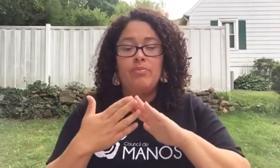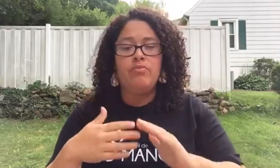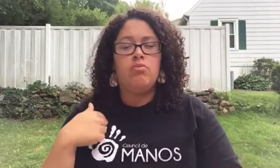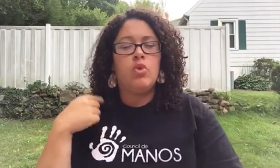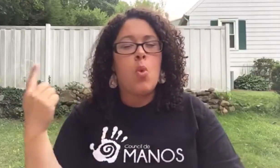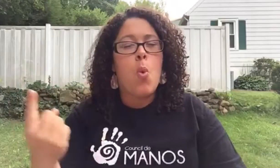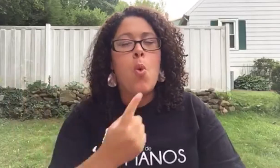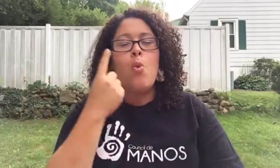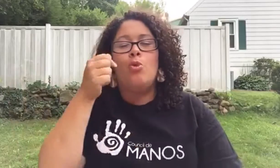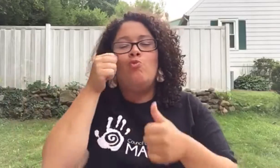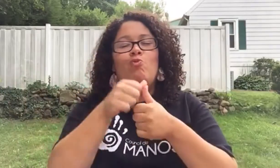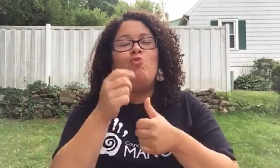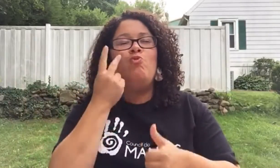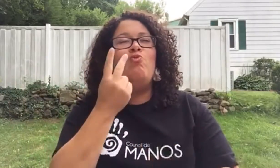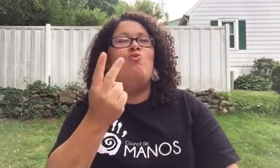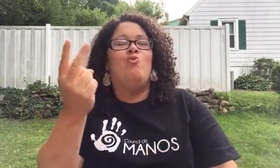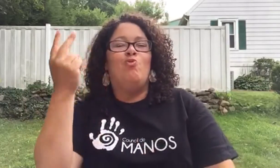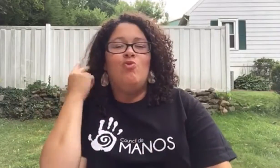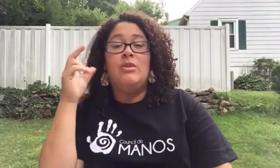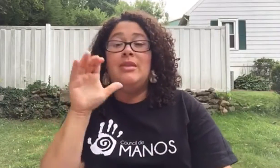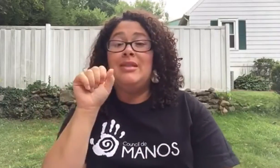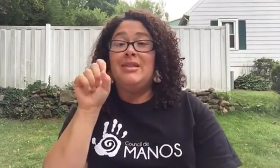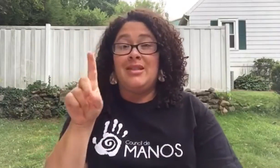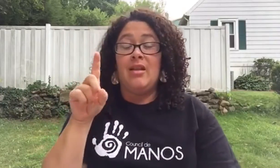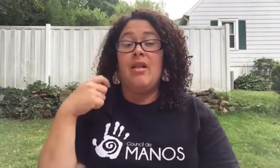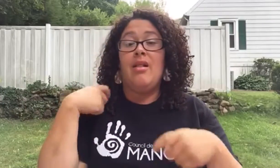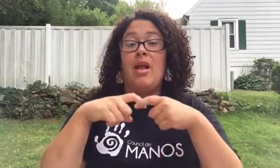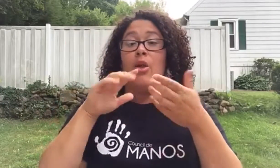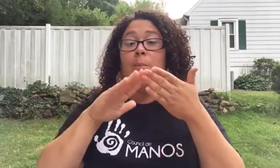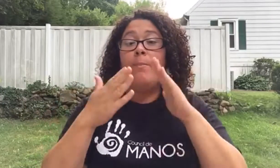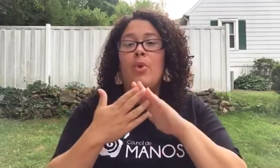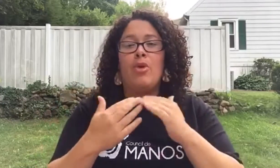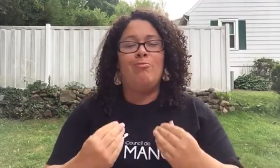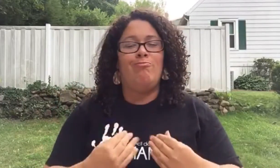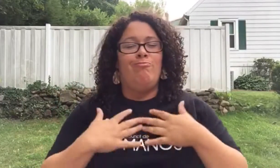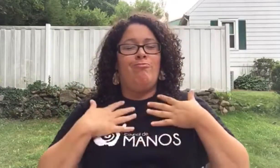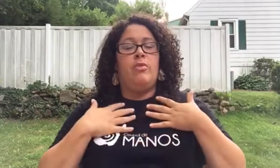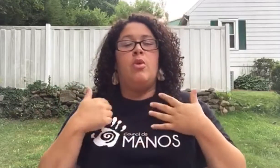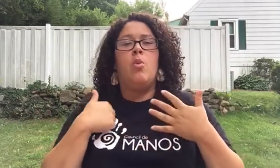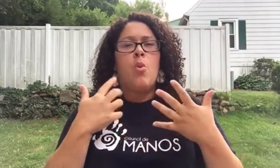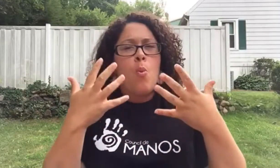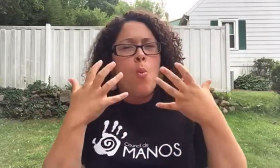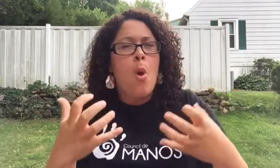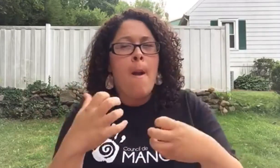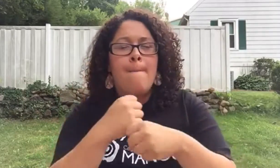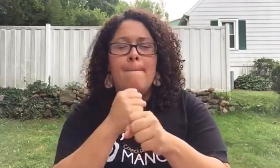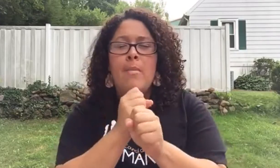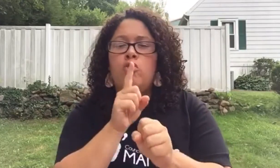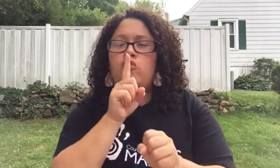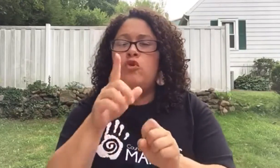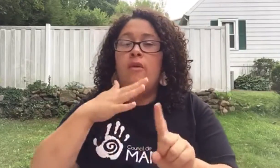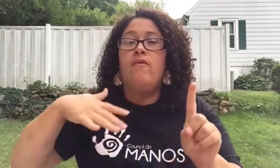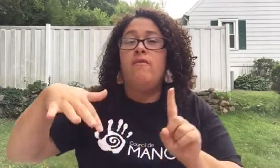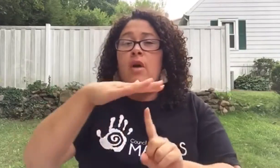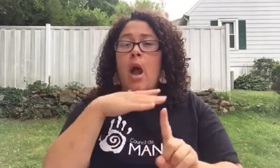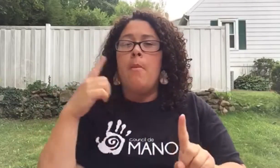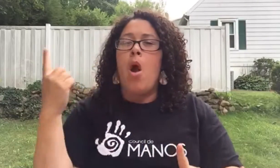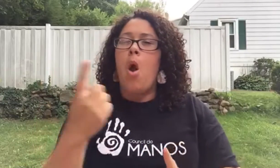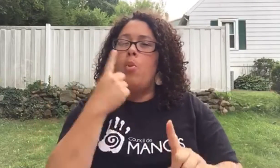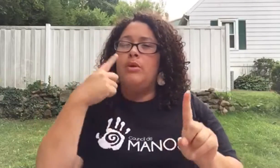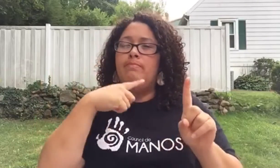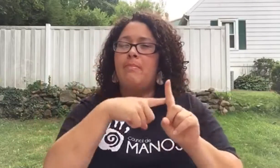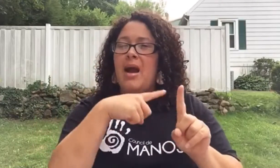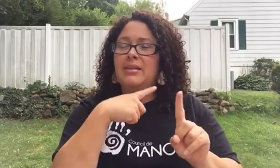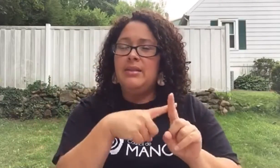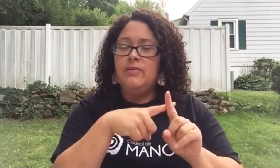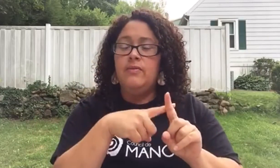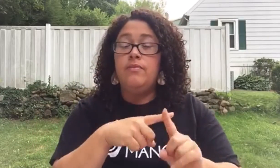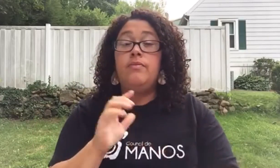We often reflect on that weekend with great memories of how we were inspired by the Latinx community and we want to ensure that the positive environment continues.